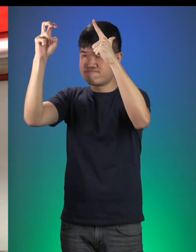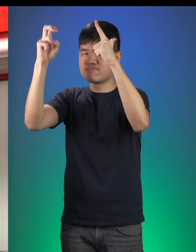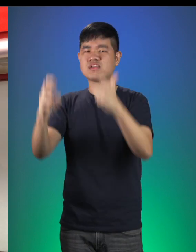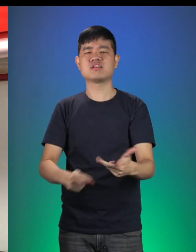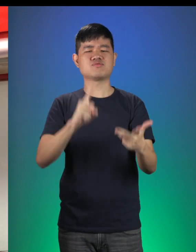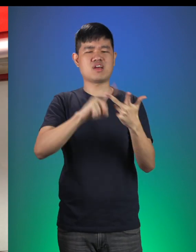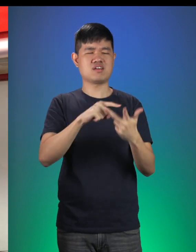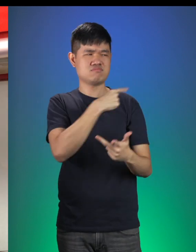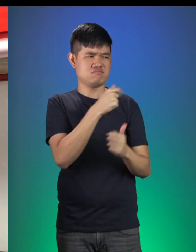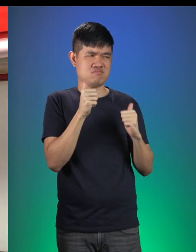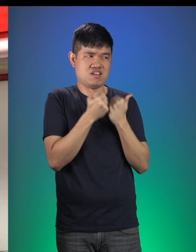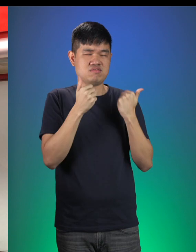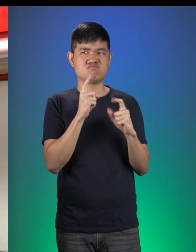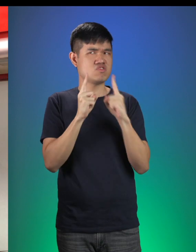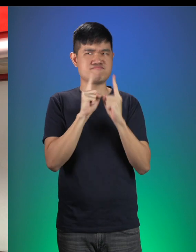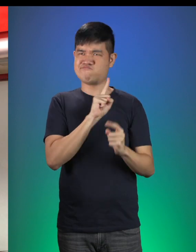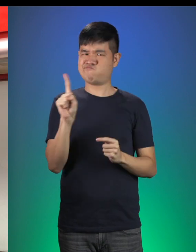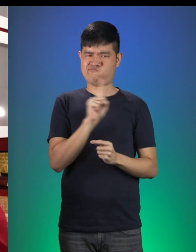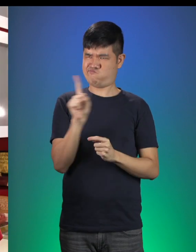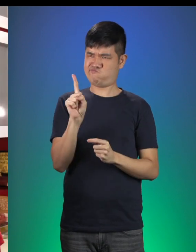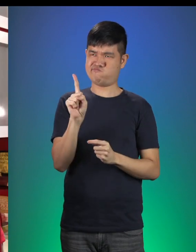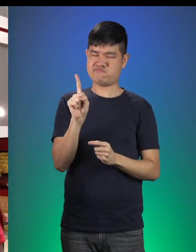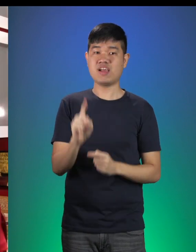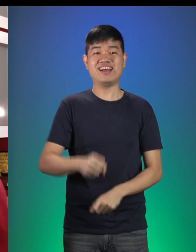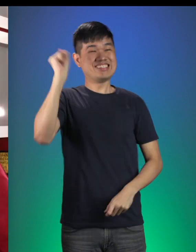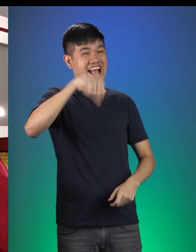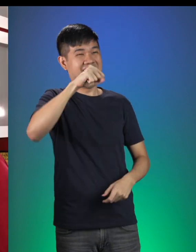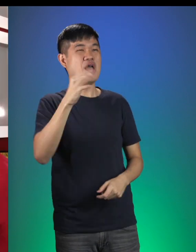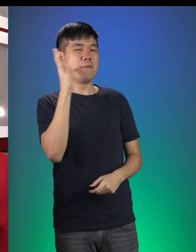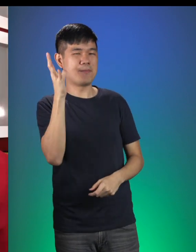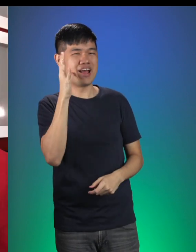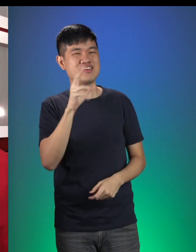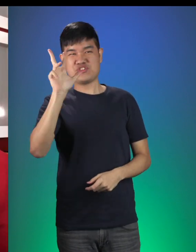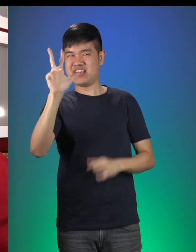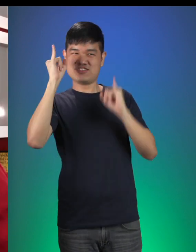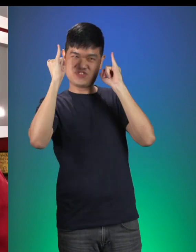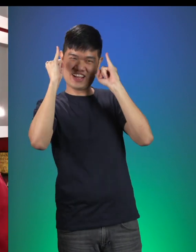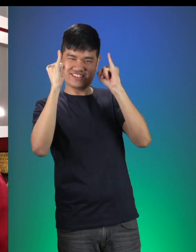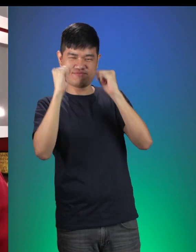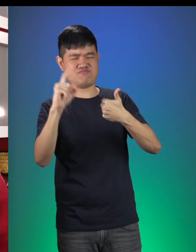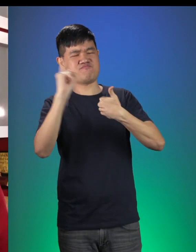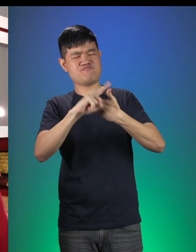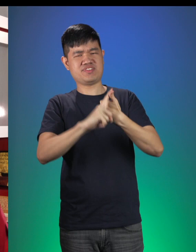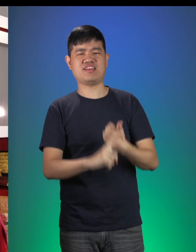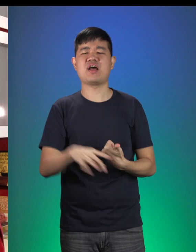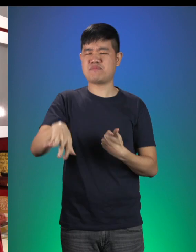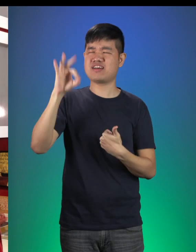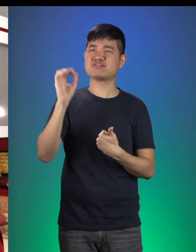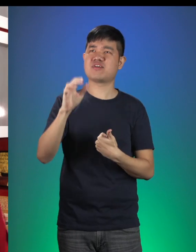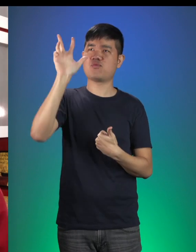don’t talk to strangers. Little Red: Yes mummy! Three instructions. Number one, pick up the three items.